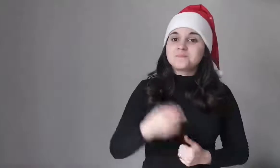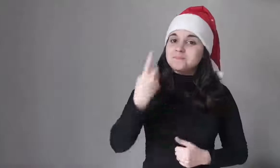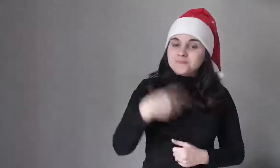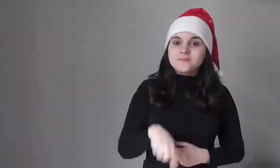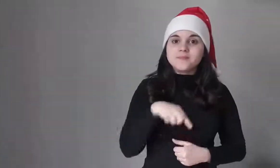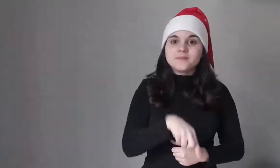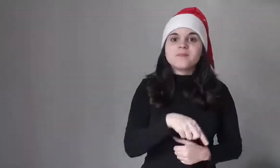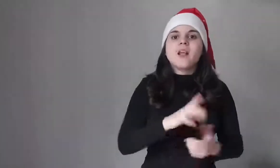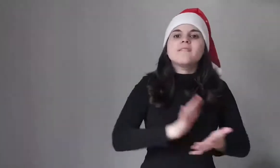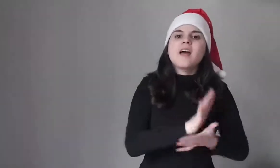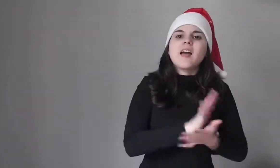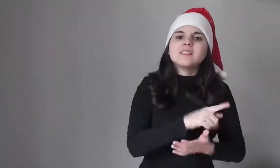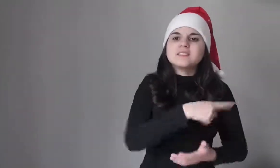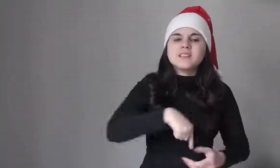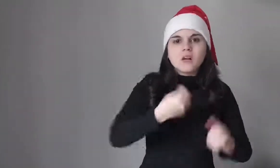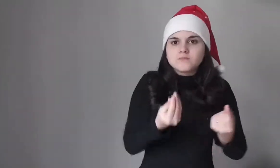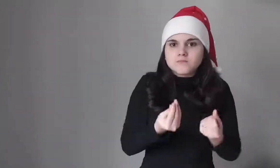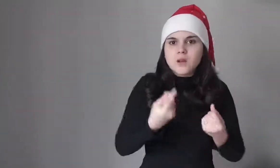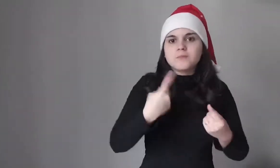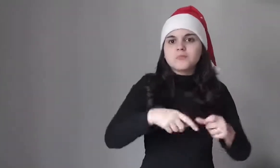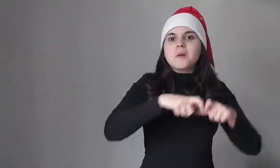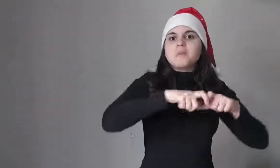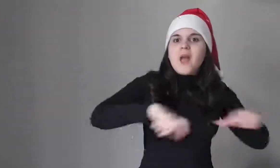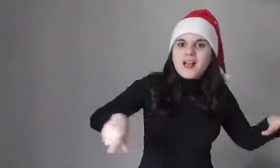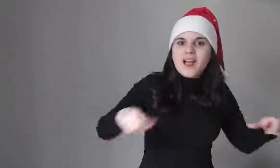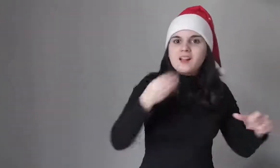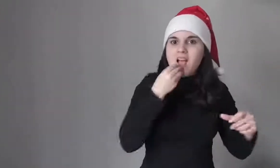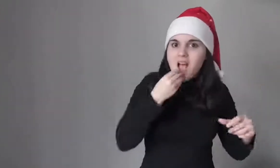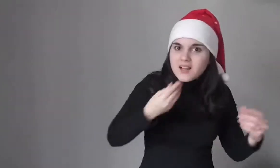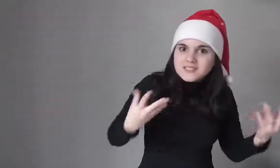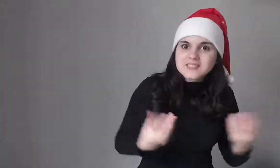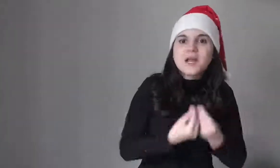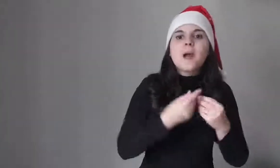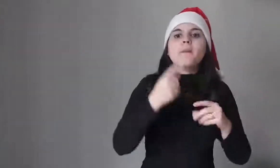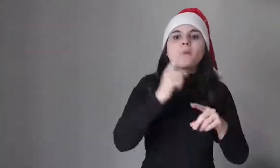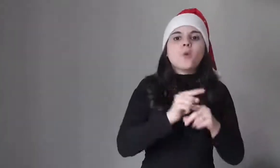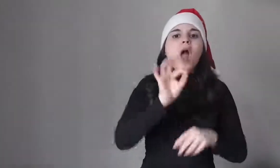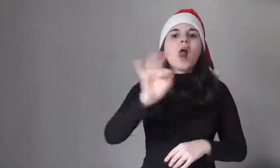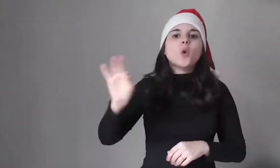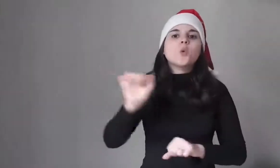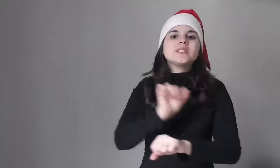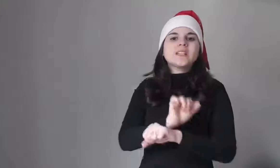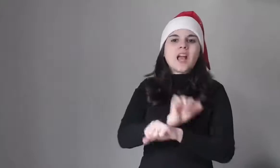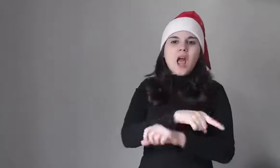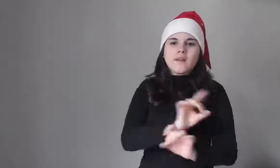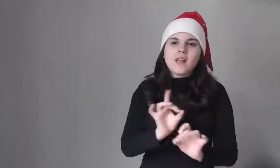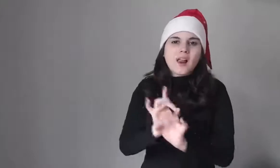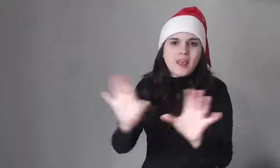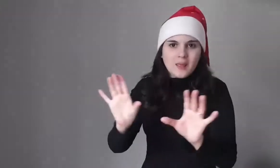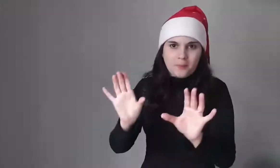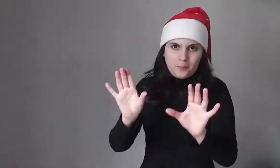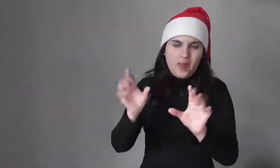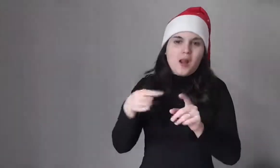During these festivals there were banquets and some slaves were released